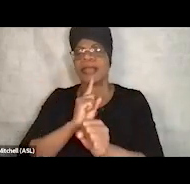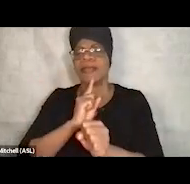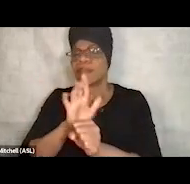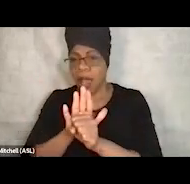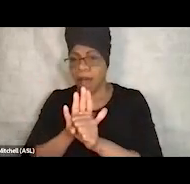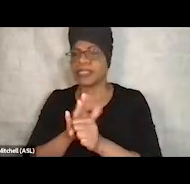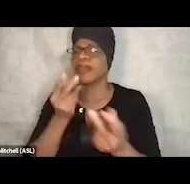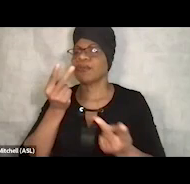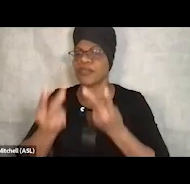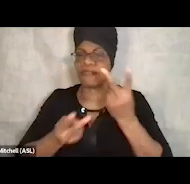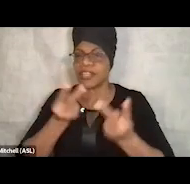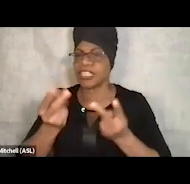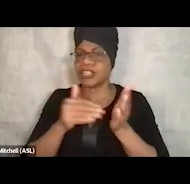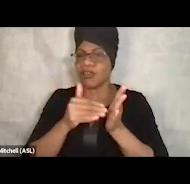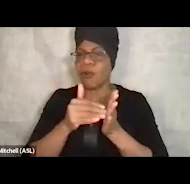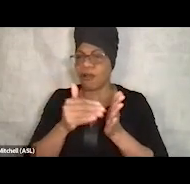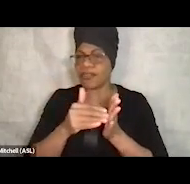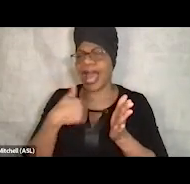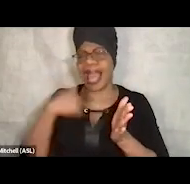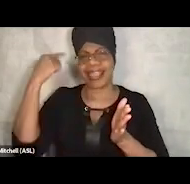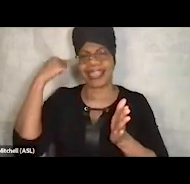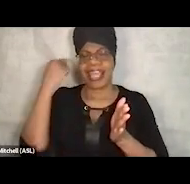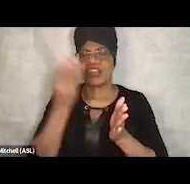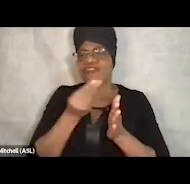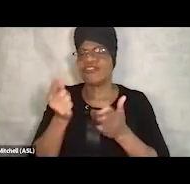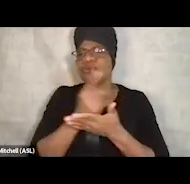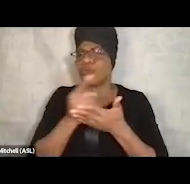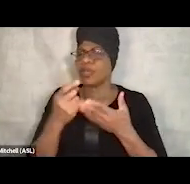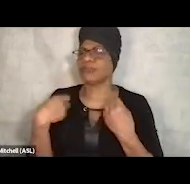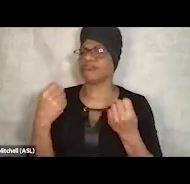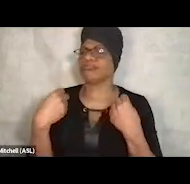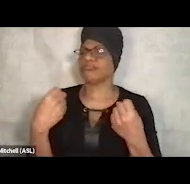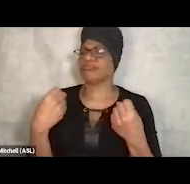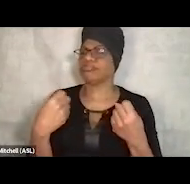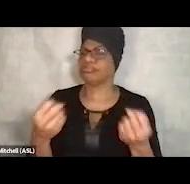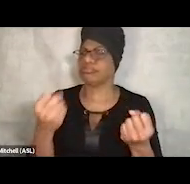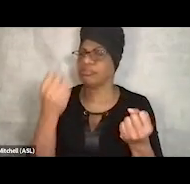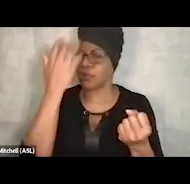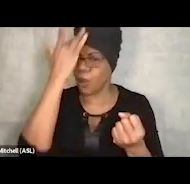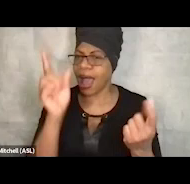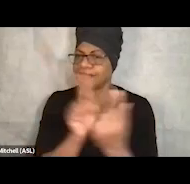I think I was driving down there every couple weeks just to try to meet people and get a feel for it.